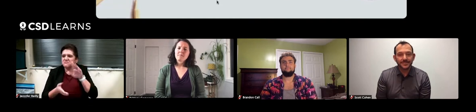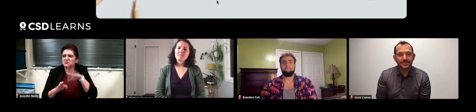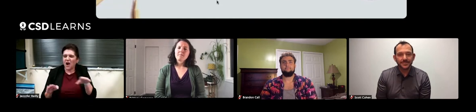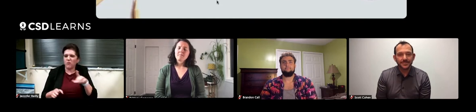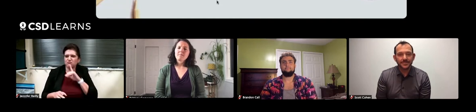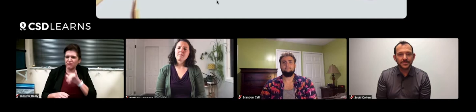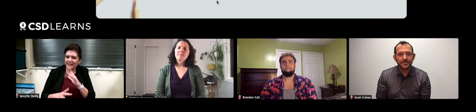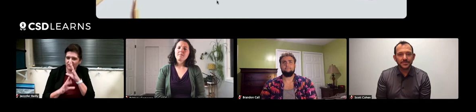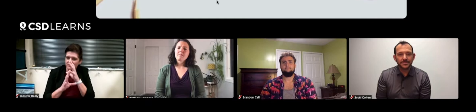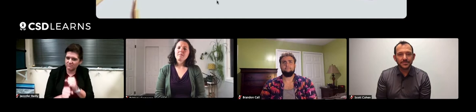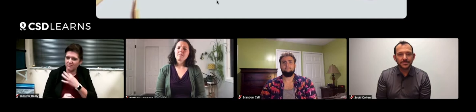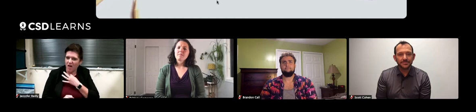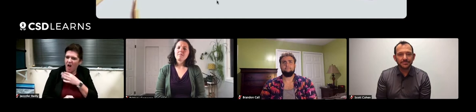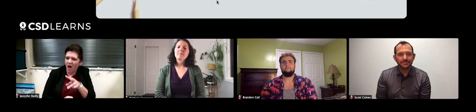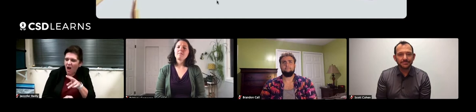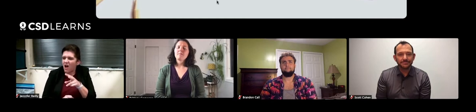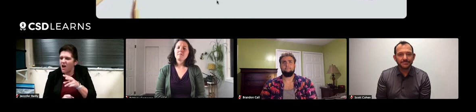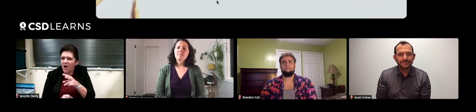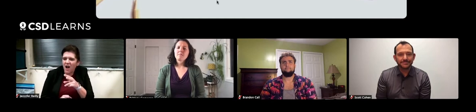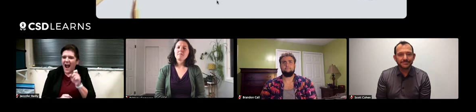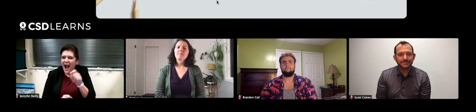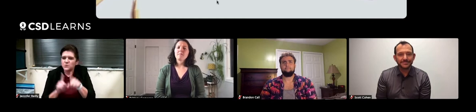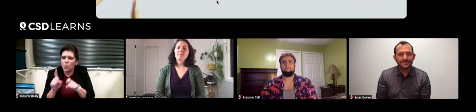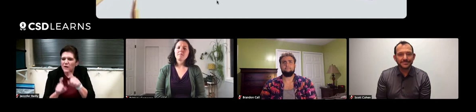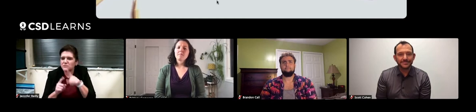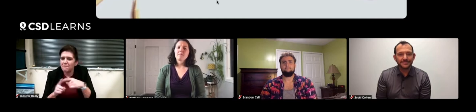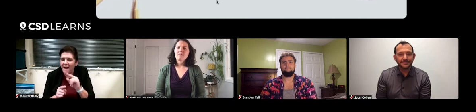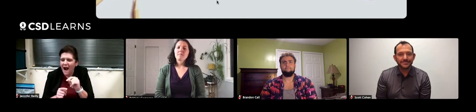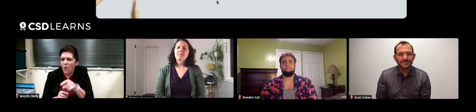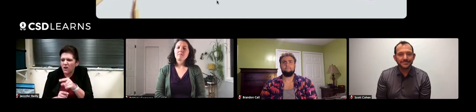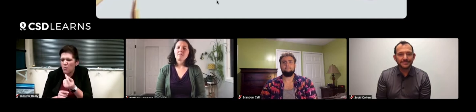this one particular child was so fascinated and was asking a lot of questions.